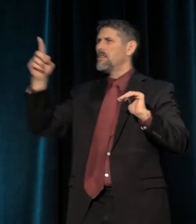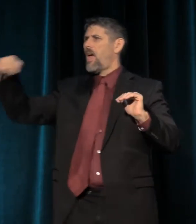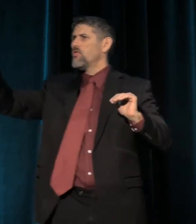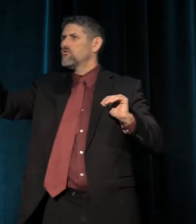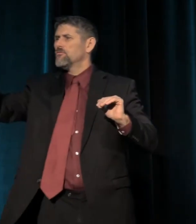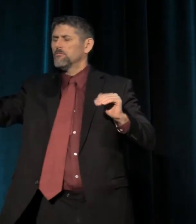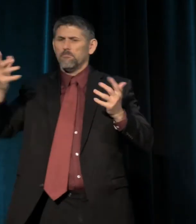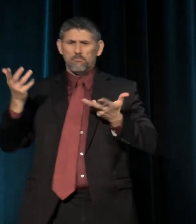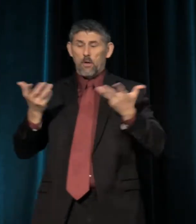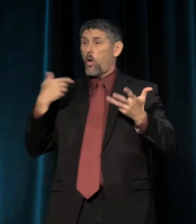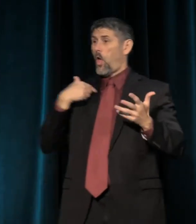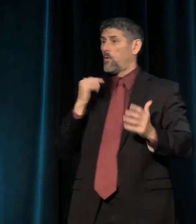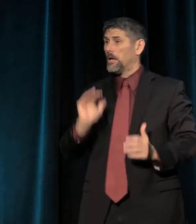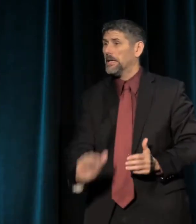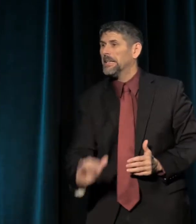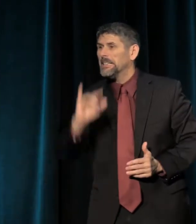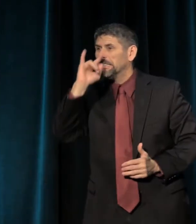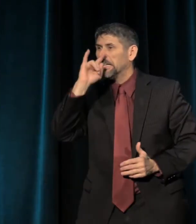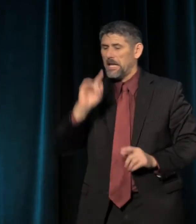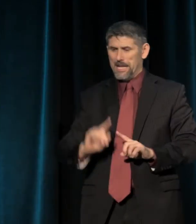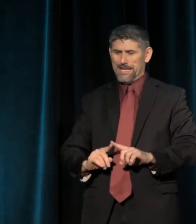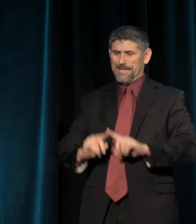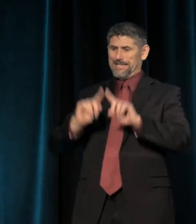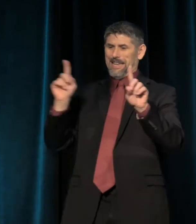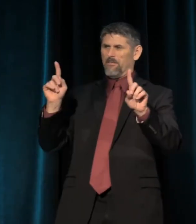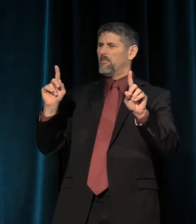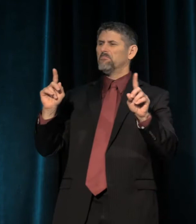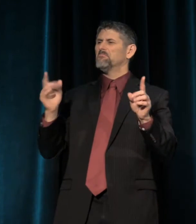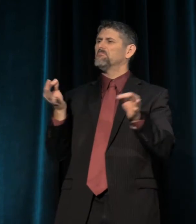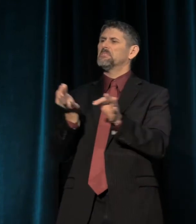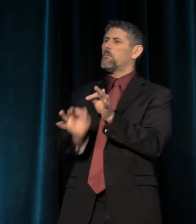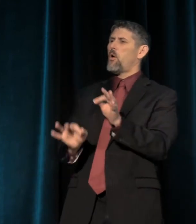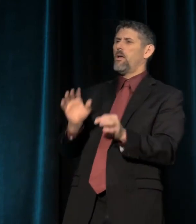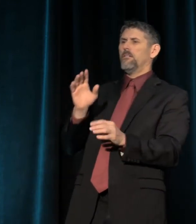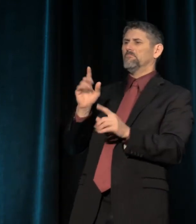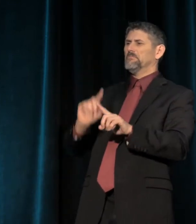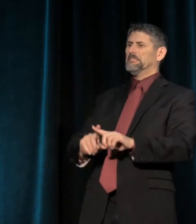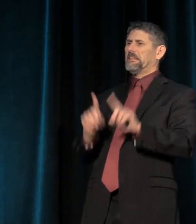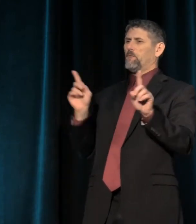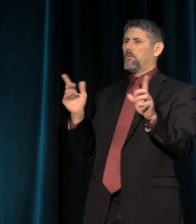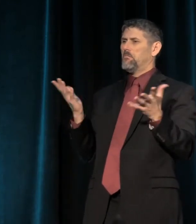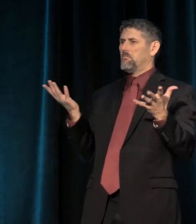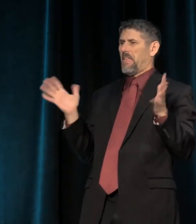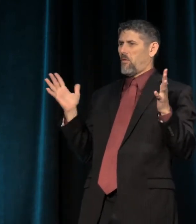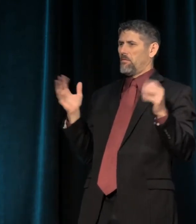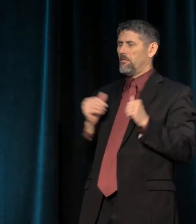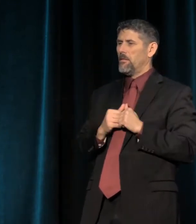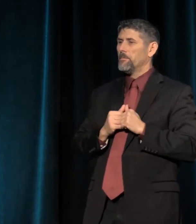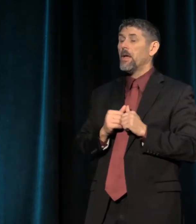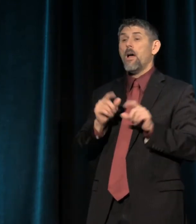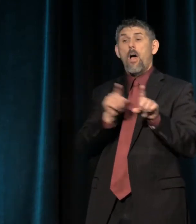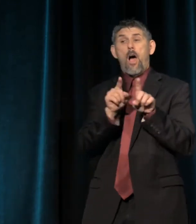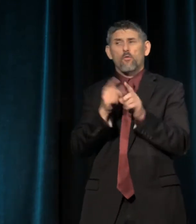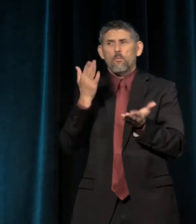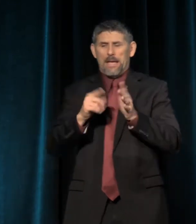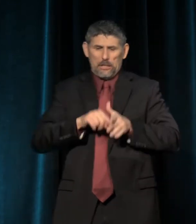and so when we're kids, difference is just difference, and it also may be the beginning of something else.